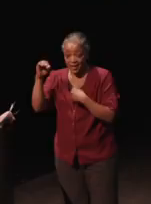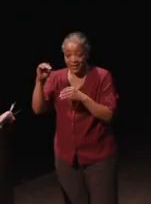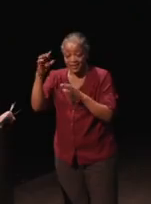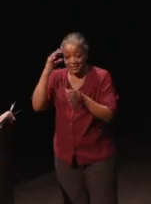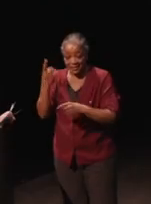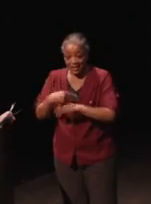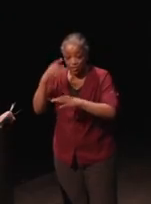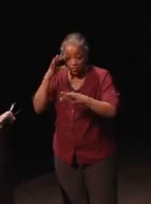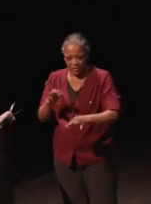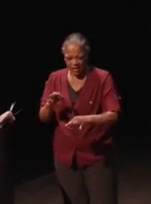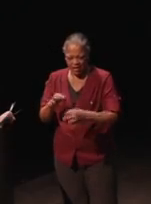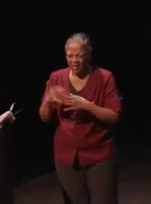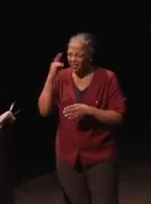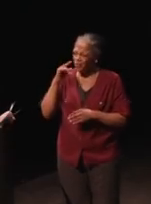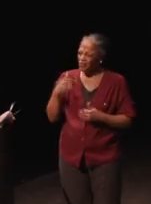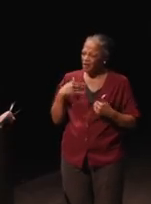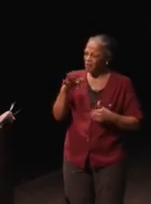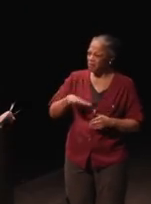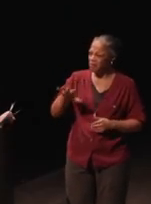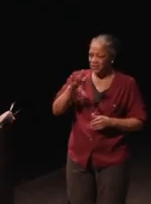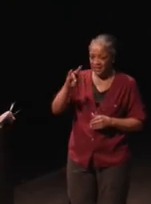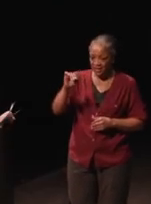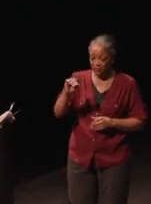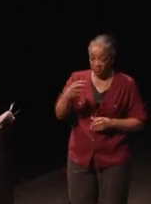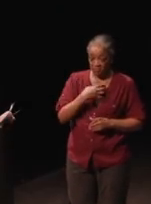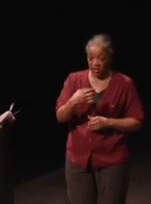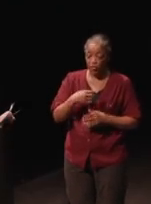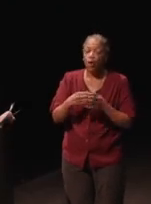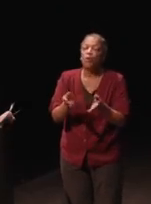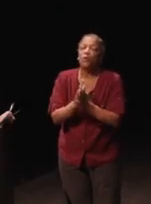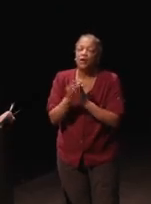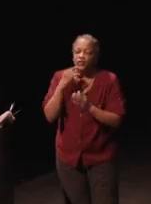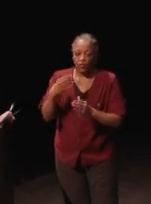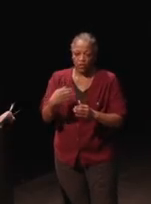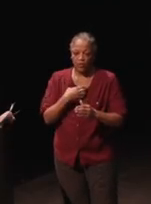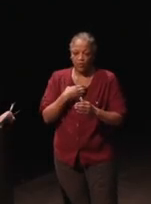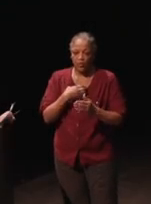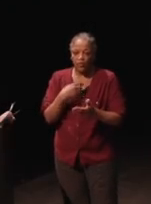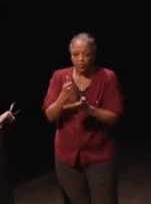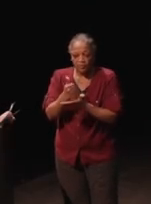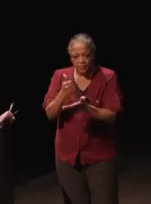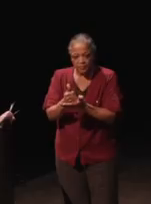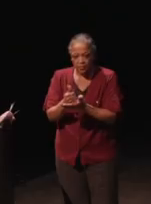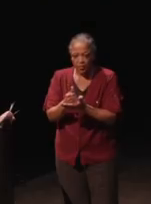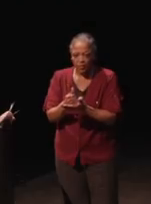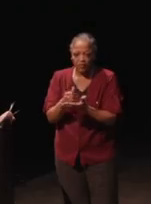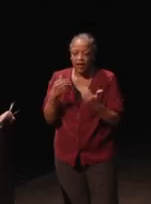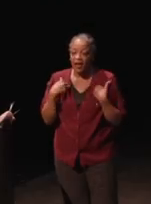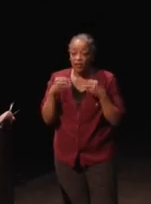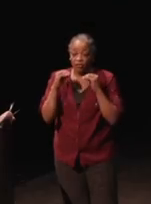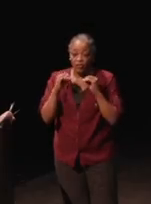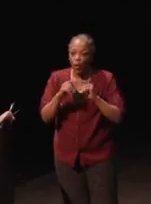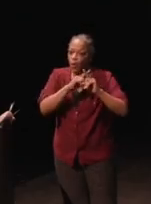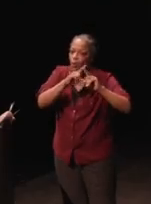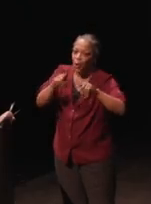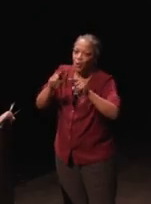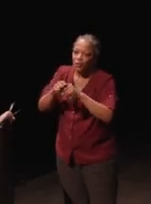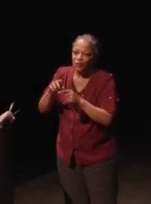maybe around 70 complaints or requests for dispute assistance, we have not had a single one go to the enforcement bureau.